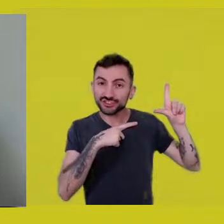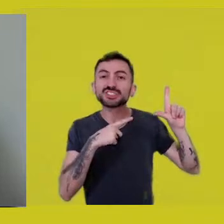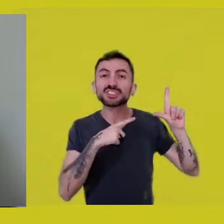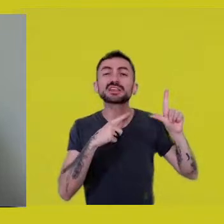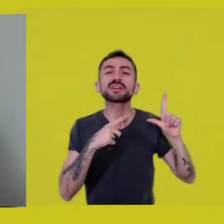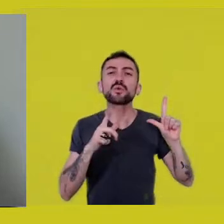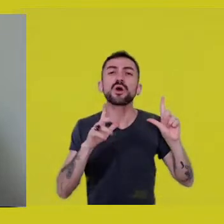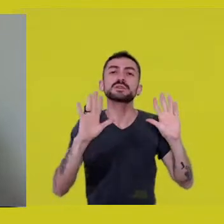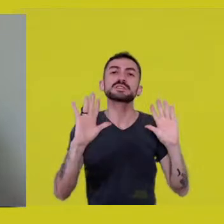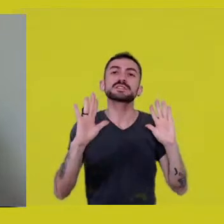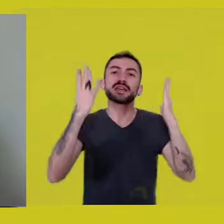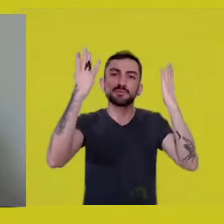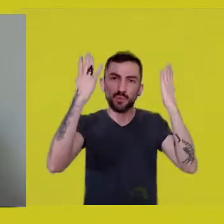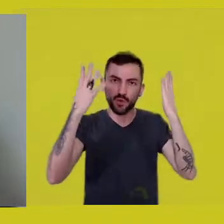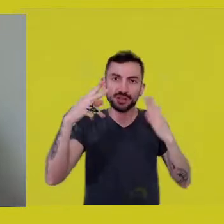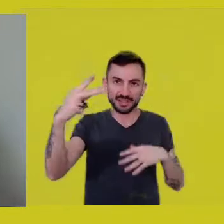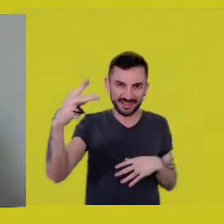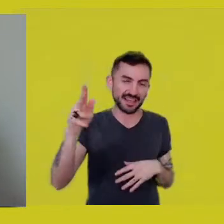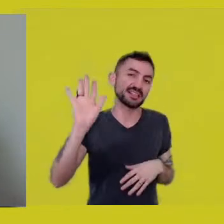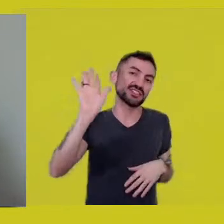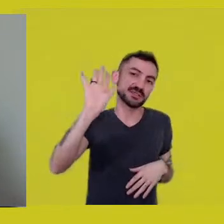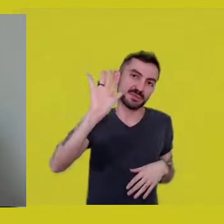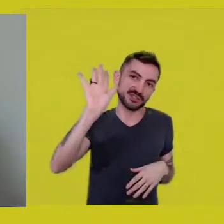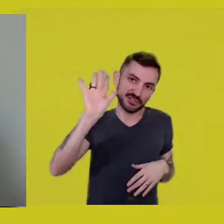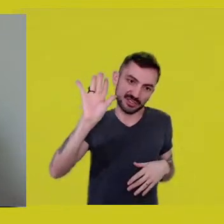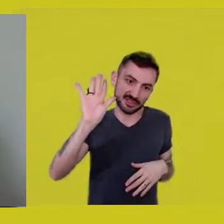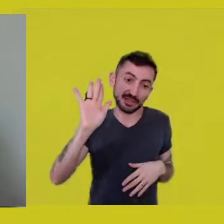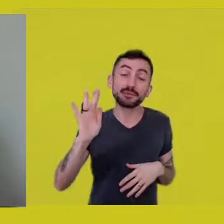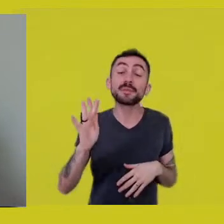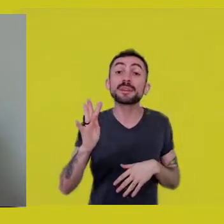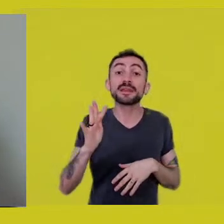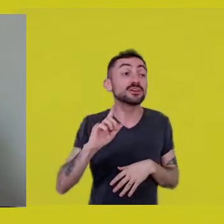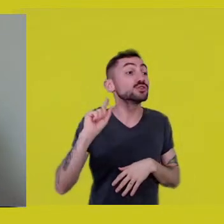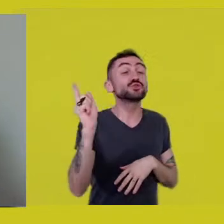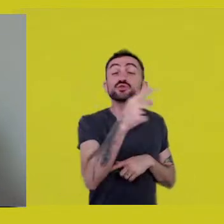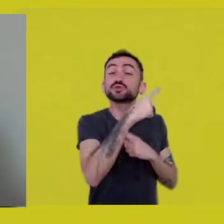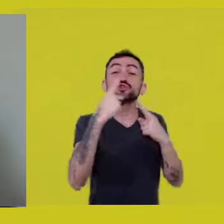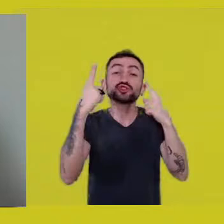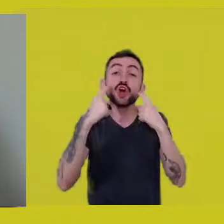and someone, referring to him, while everyone was crying, said,